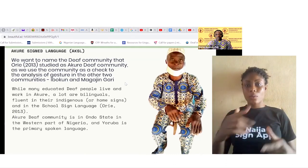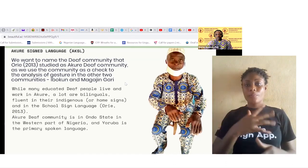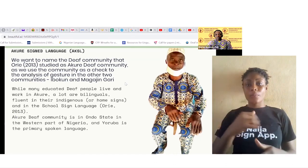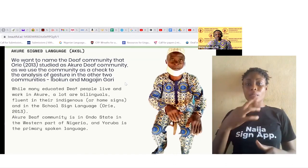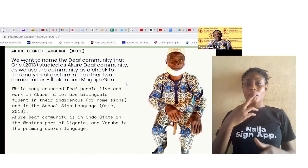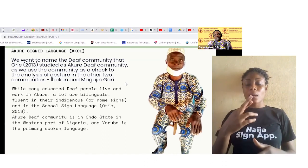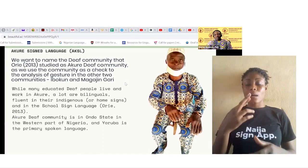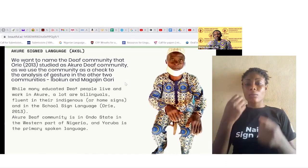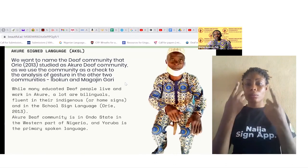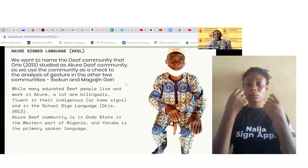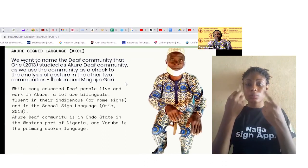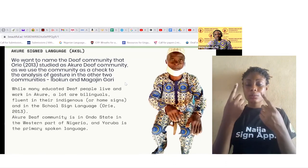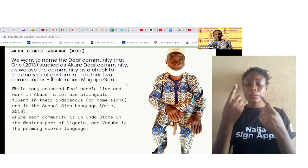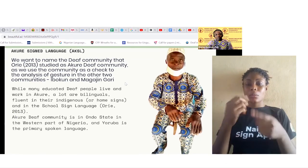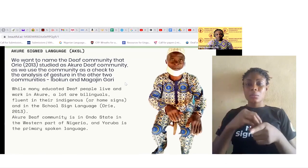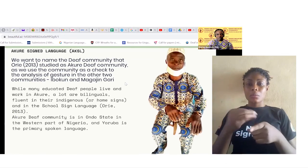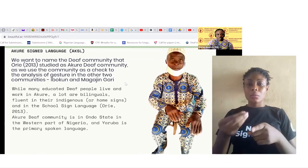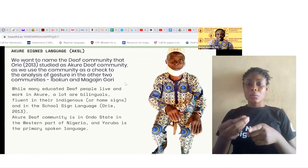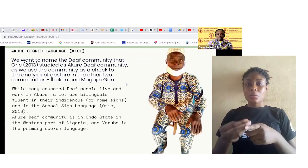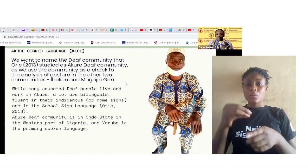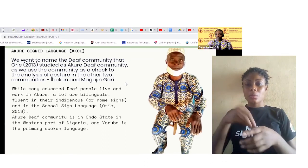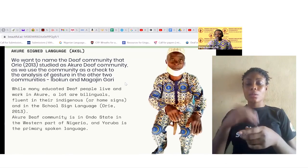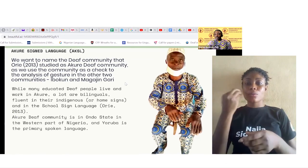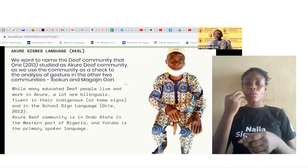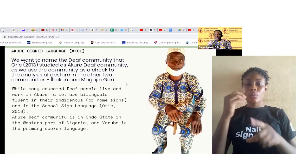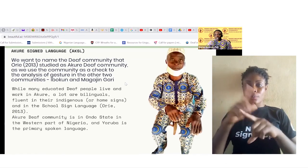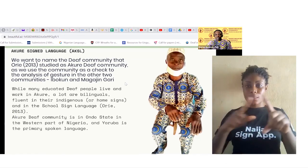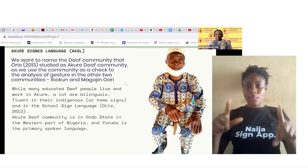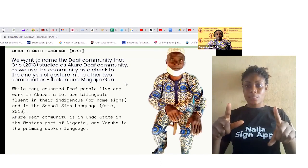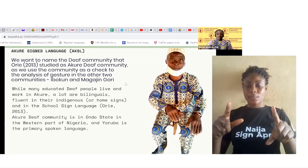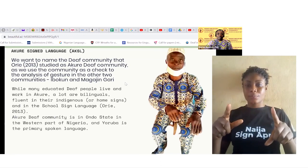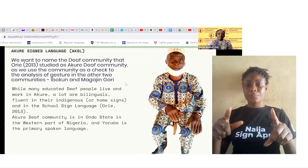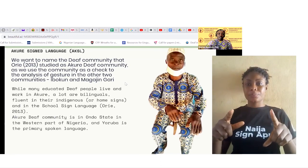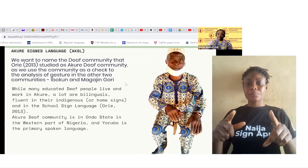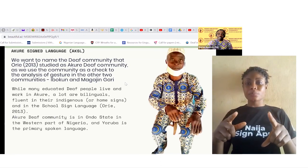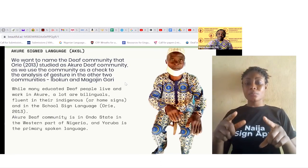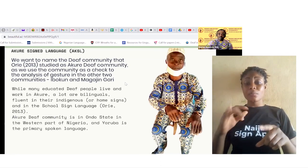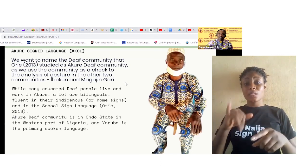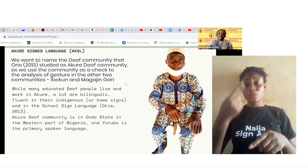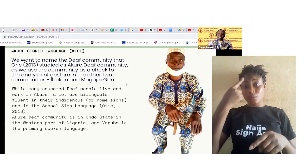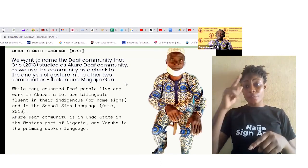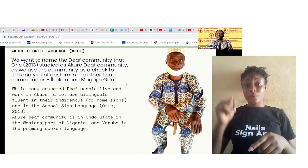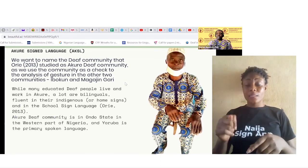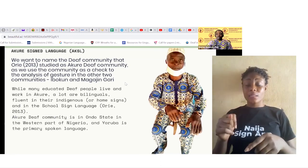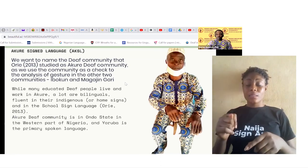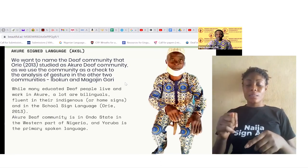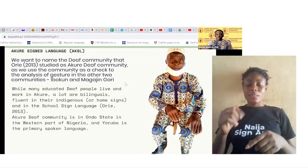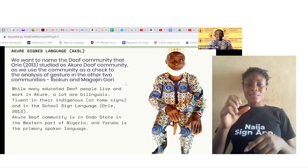So, just for the sake of geographical notation Akure deaf community is in Ondo state